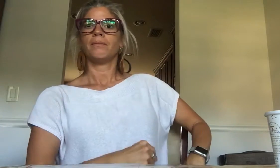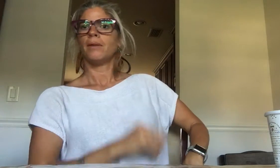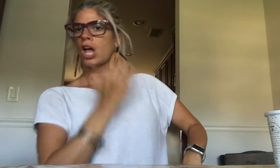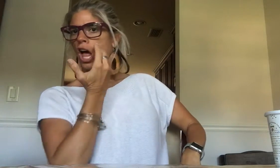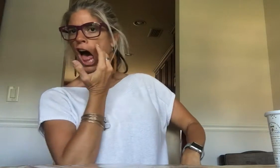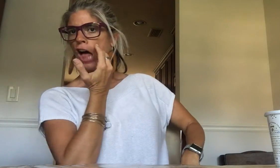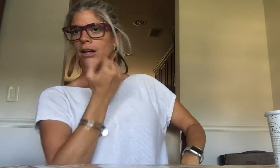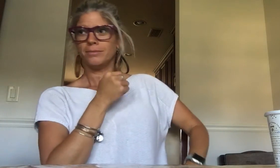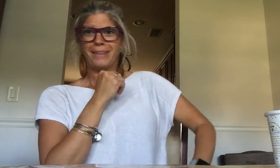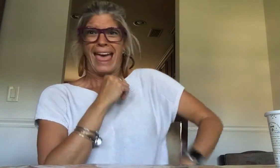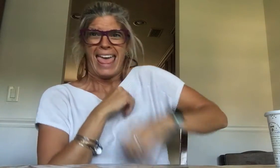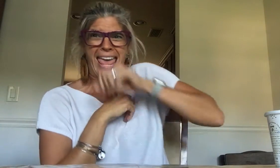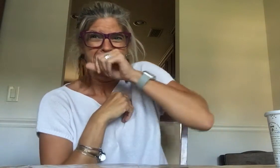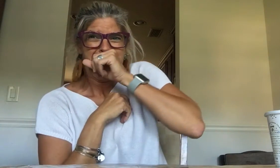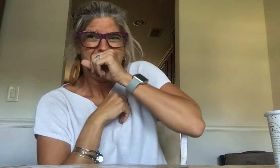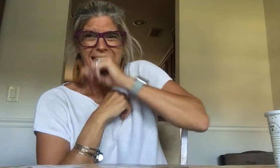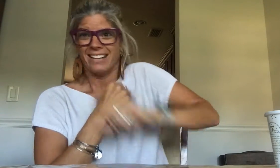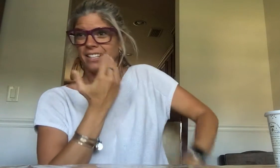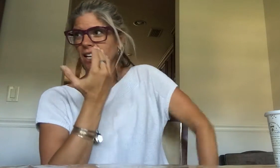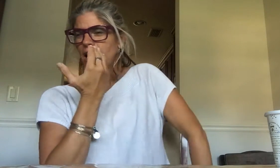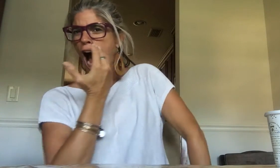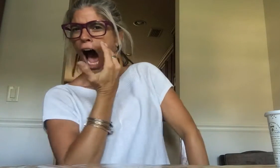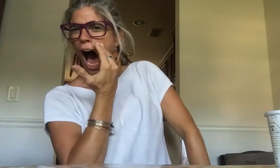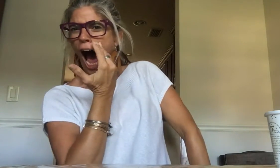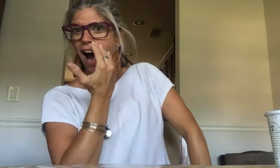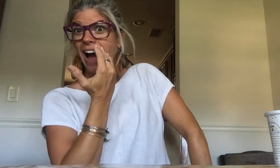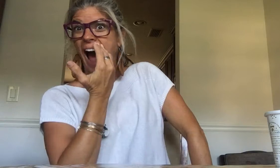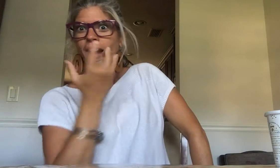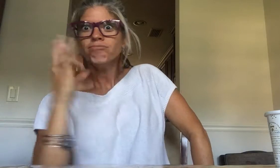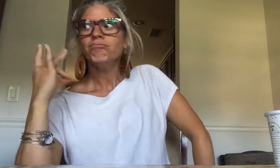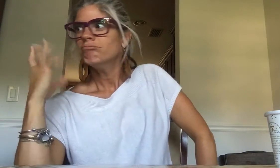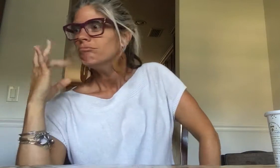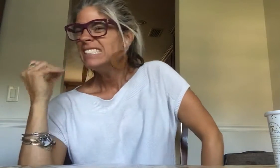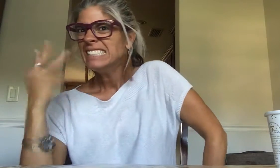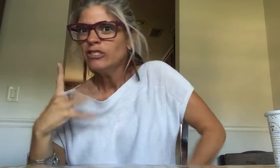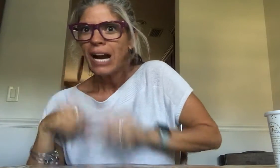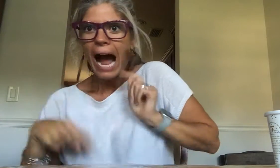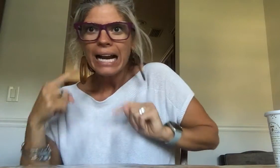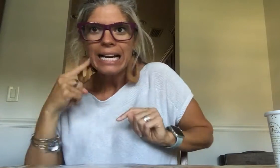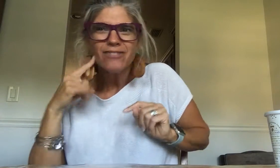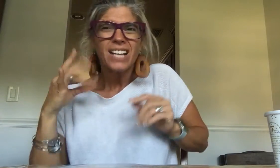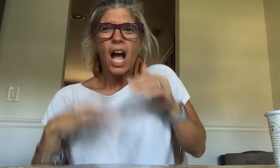They'd yell and laugh, yell louder - shocked that their teacher really can't hear